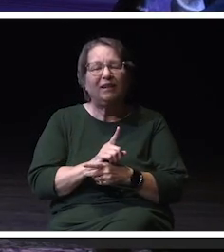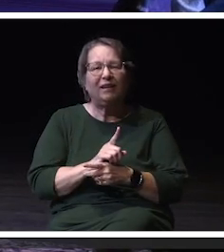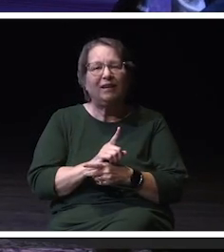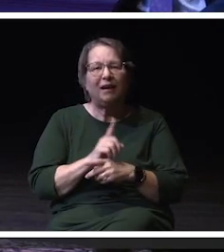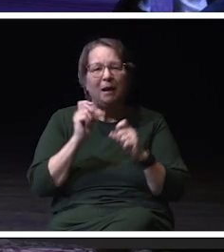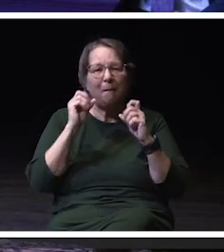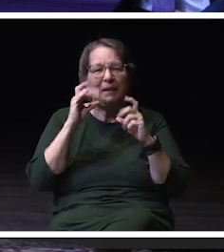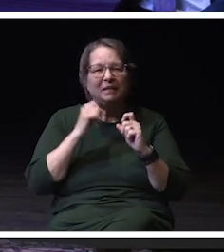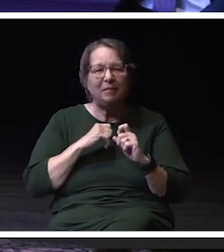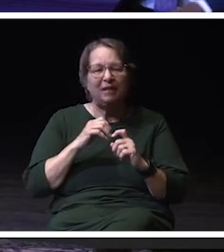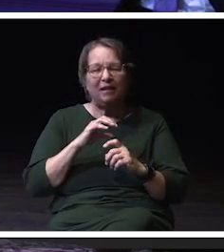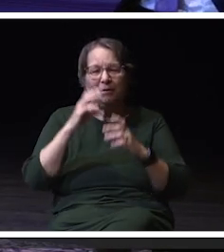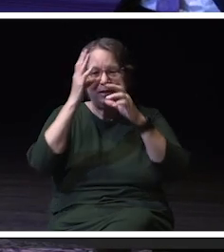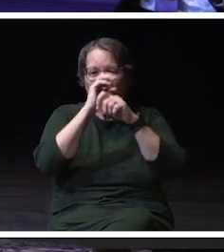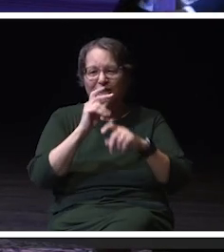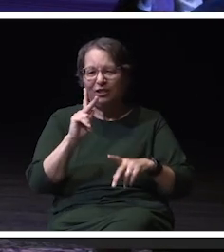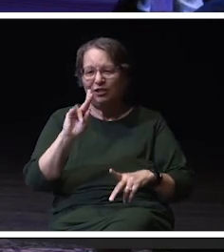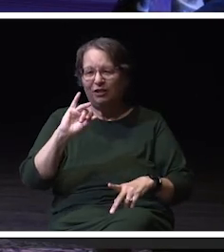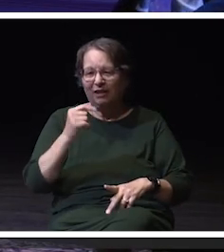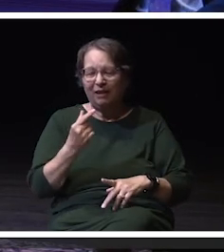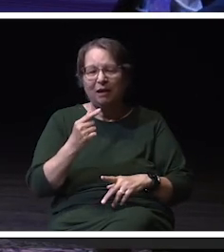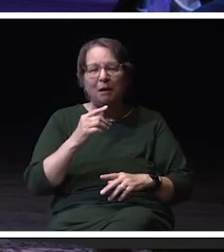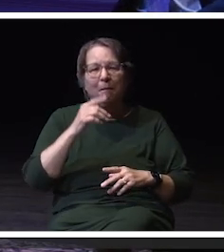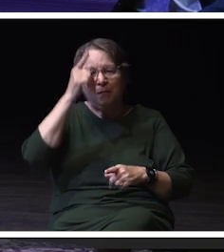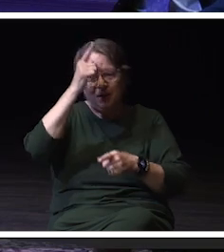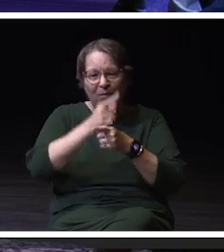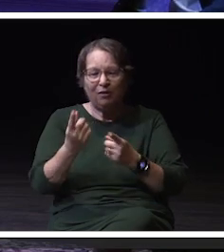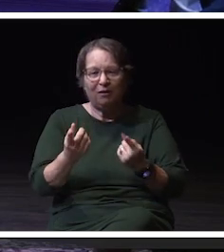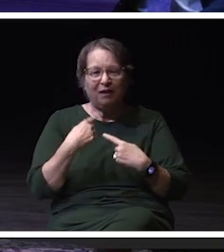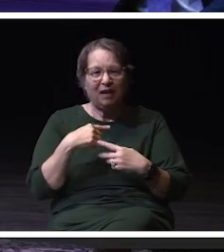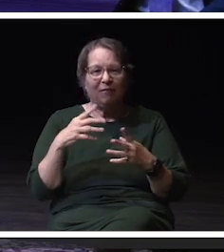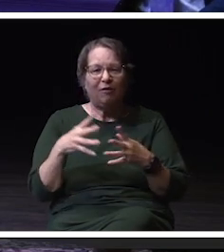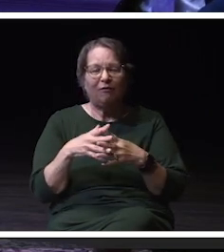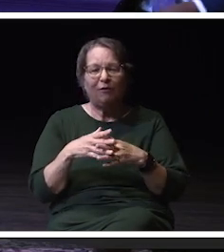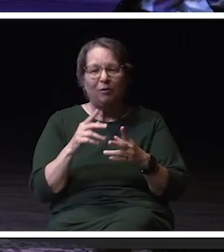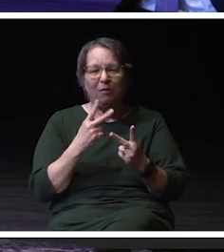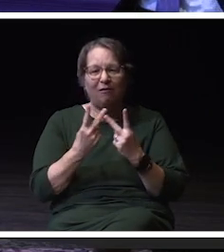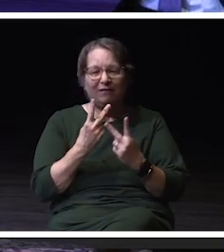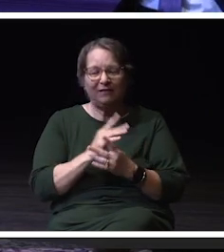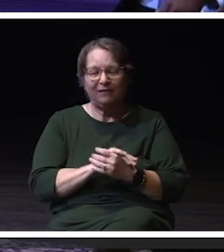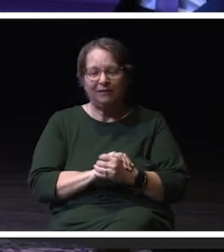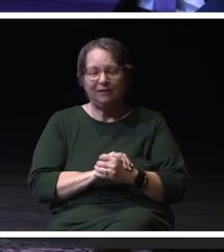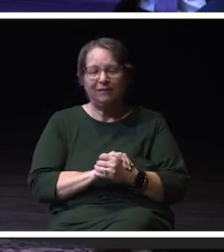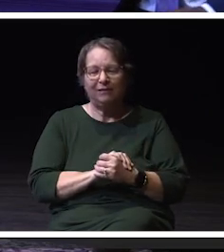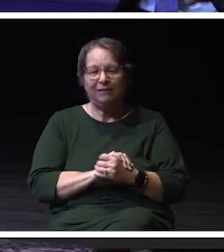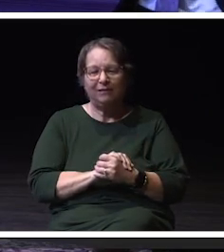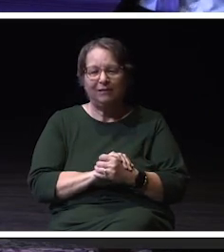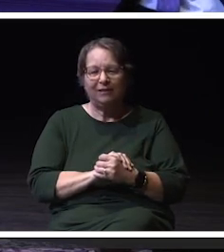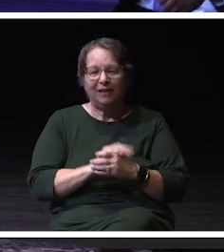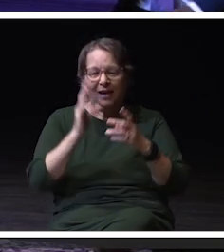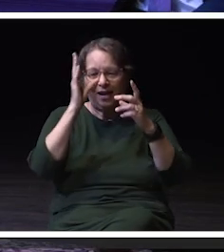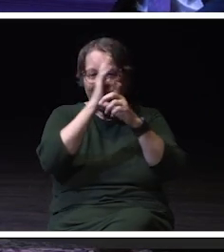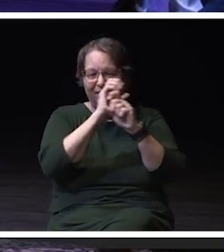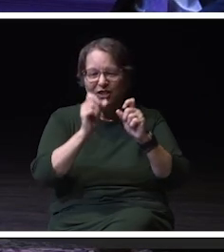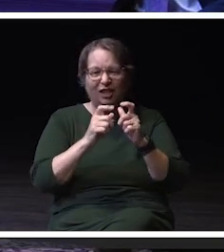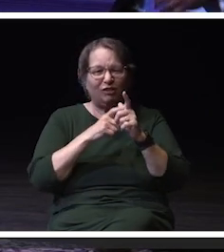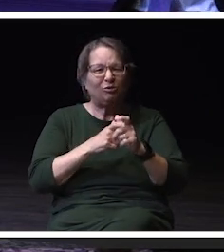King for me because, my little brother came for a football visit, and Chancellor King is running out on the field, and he's